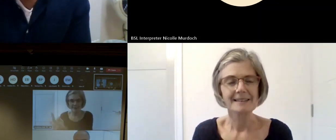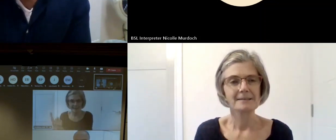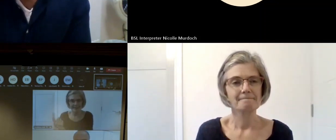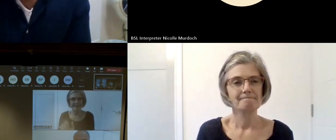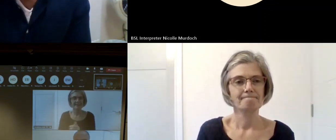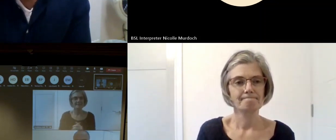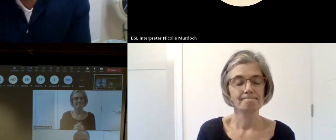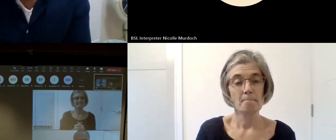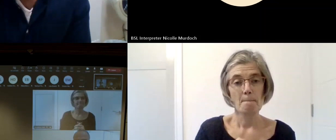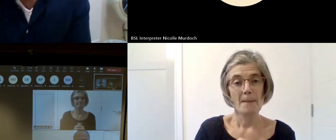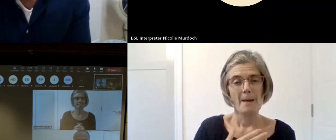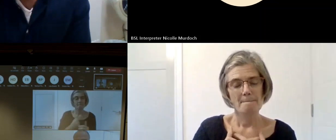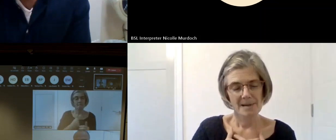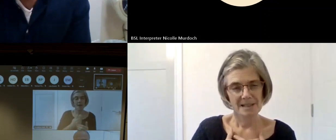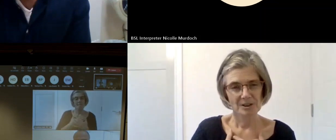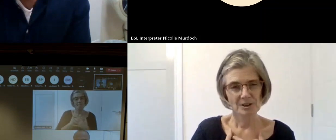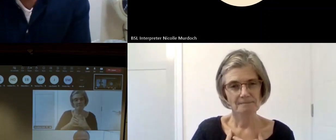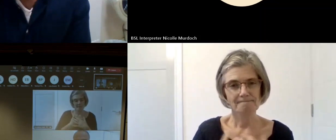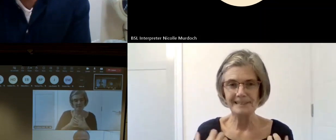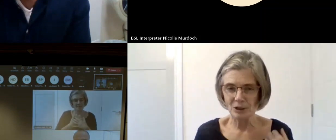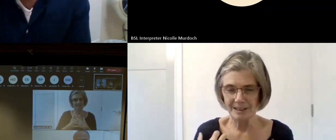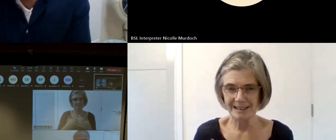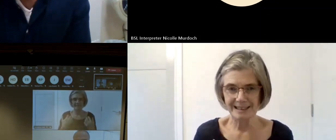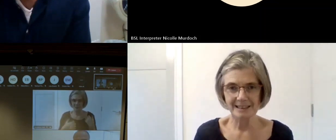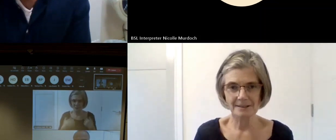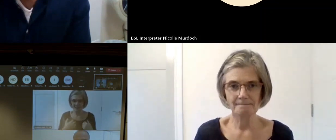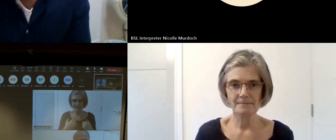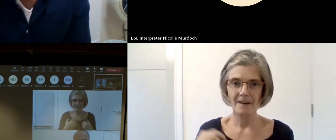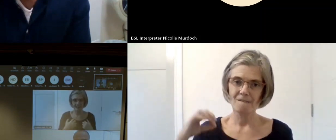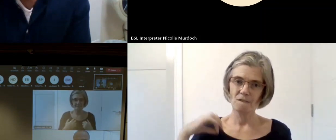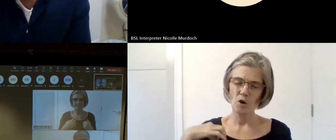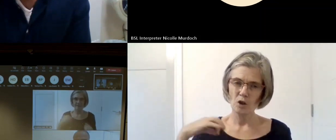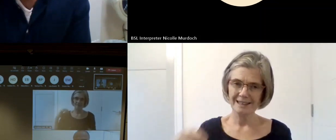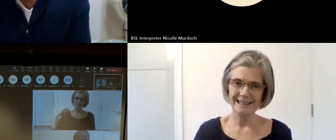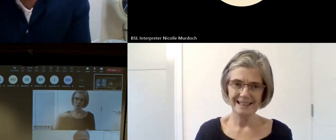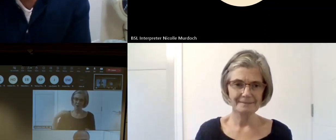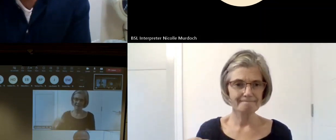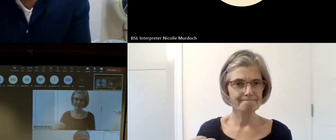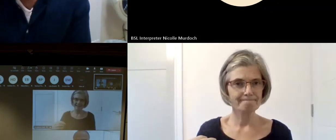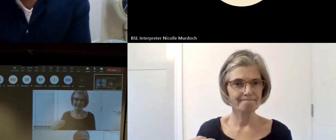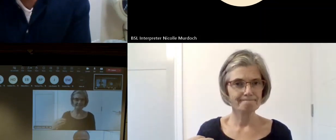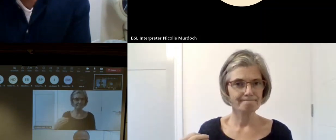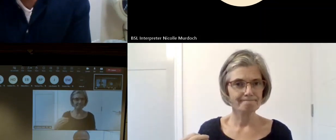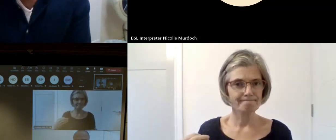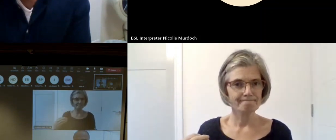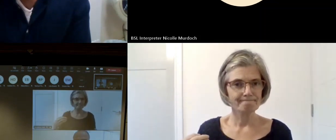in as well in that how volunteering puts in our organization is a form of accessibility both to